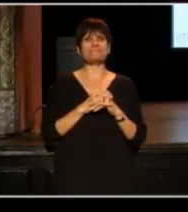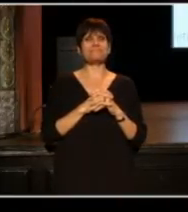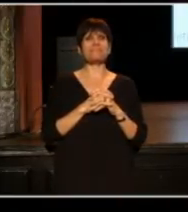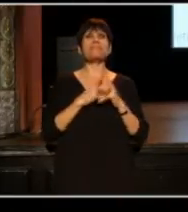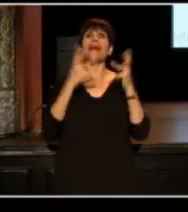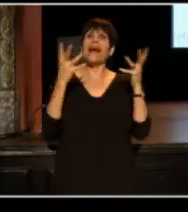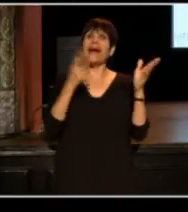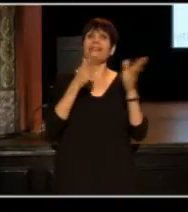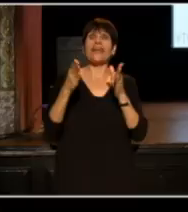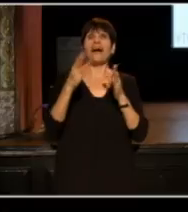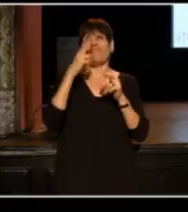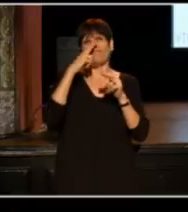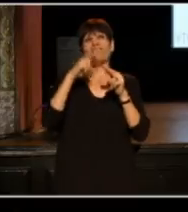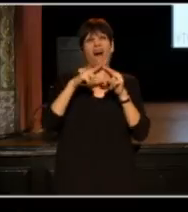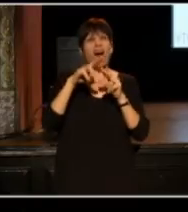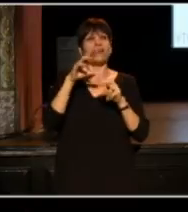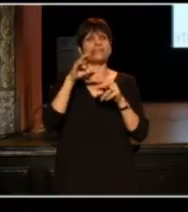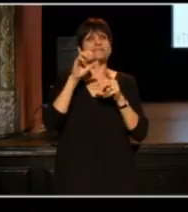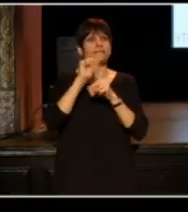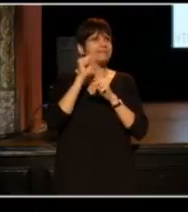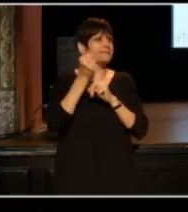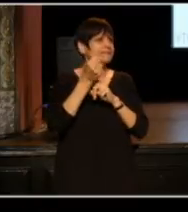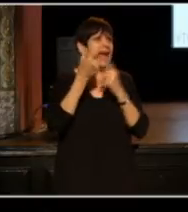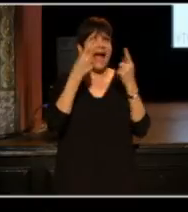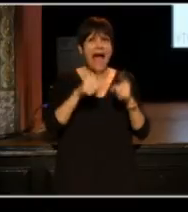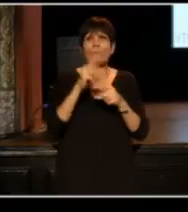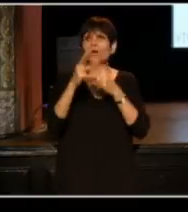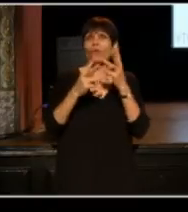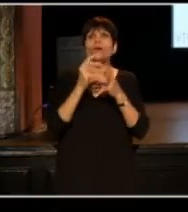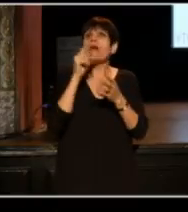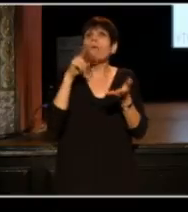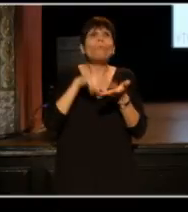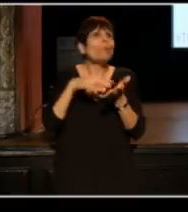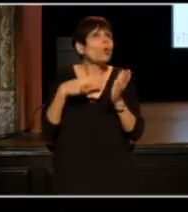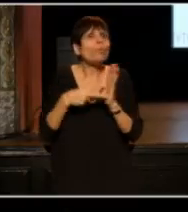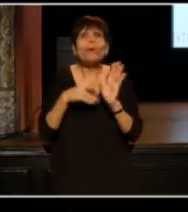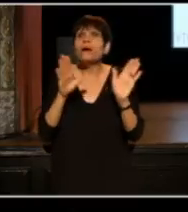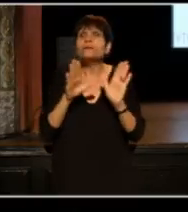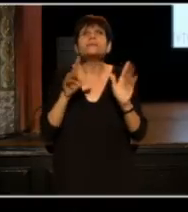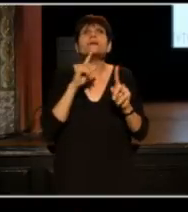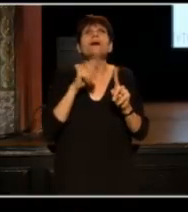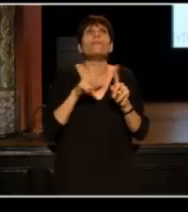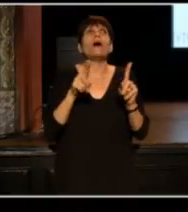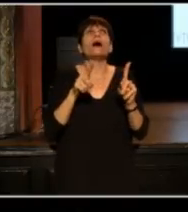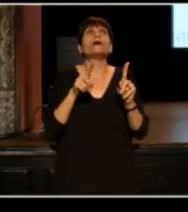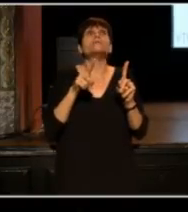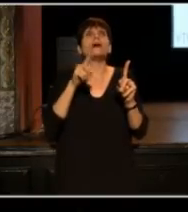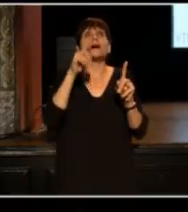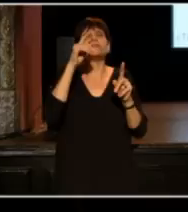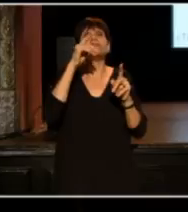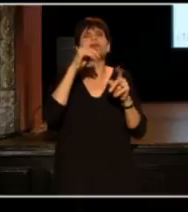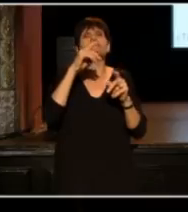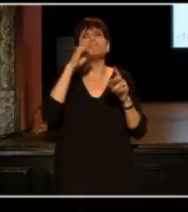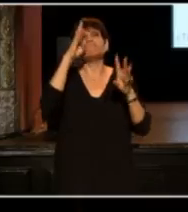And then, there are some fun cases that happened in the world, where it's not on purpose, it's not crafted, but it's spontaneous in so many ways.